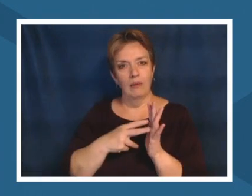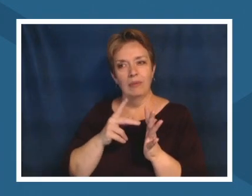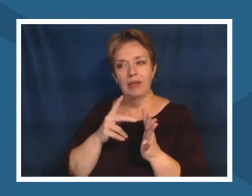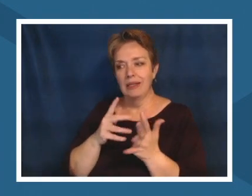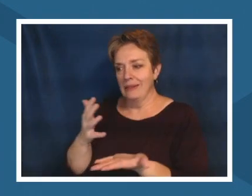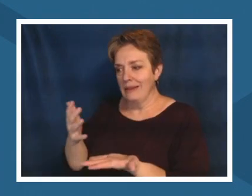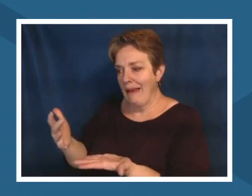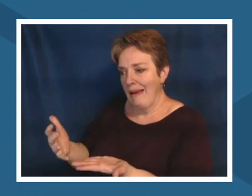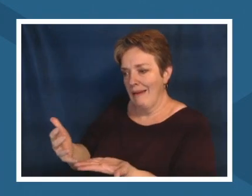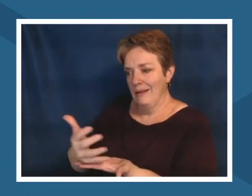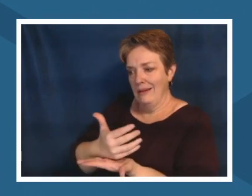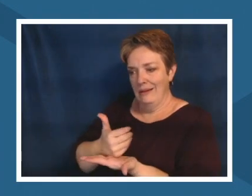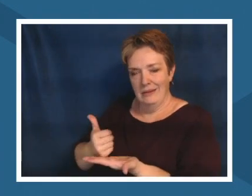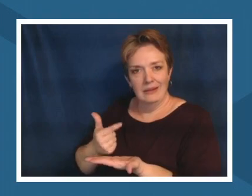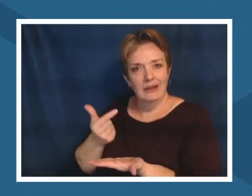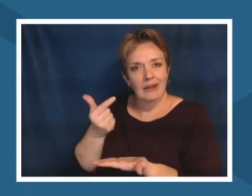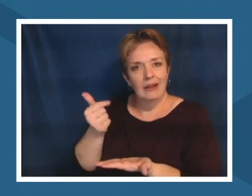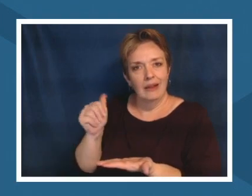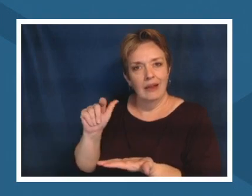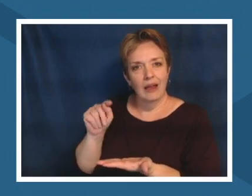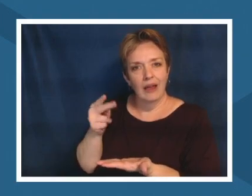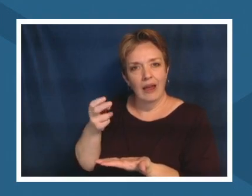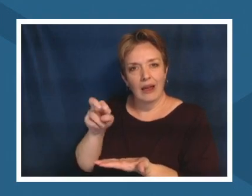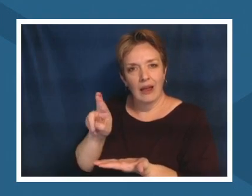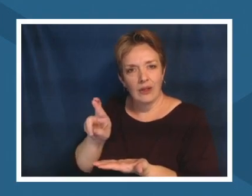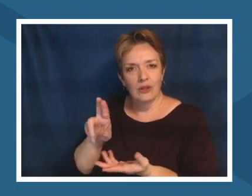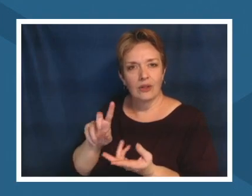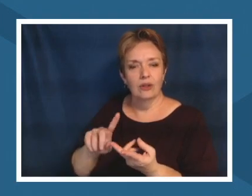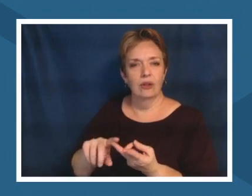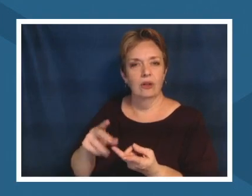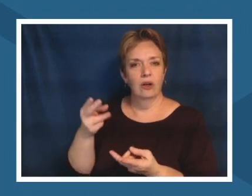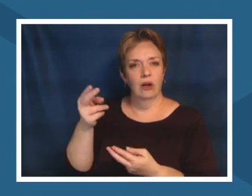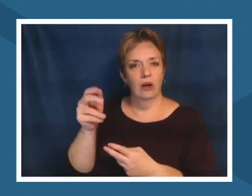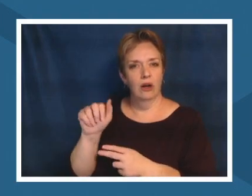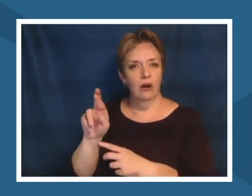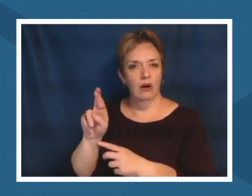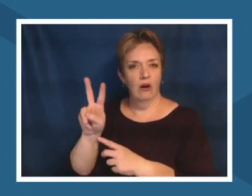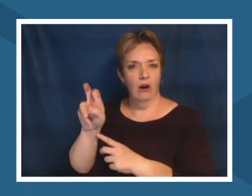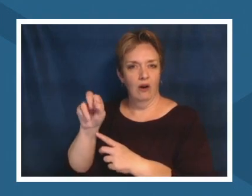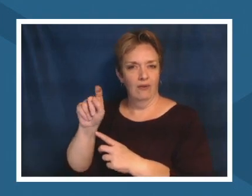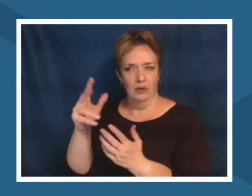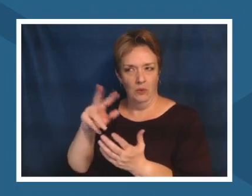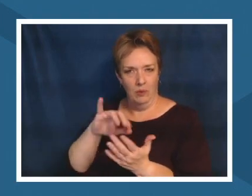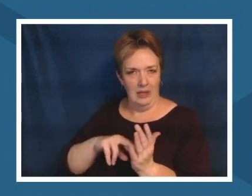because if if you're